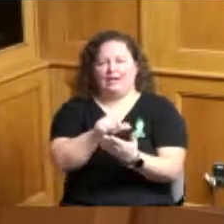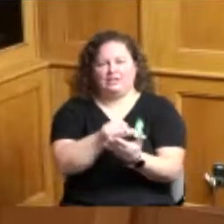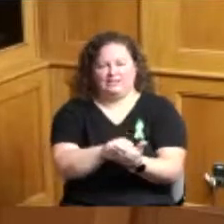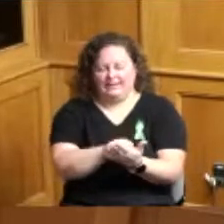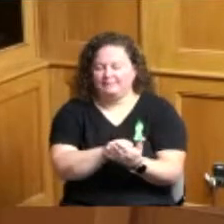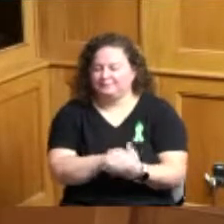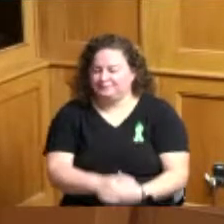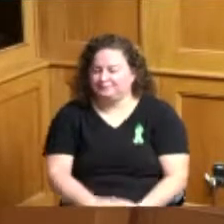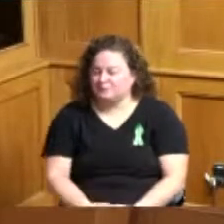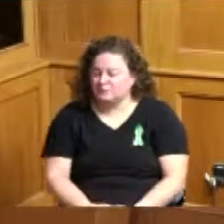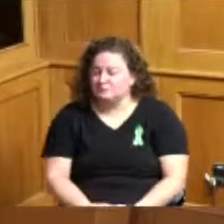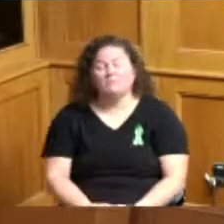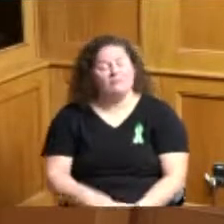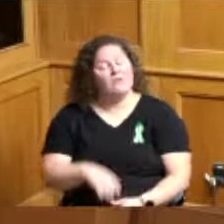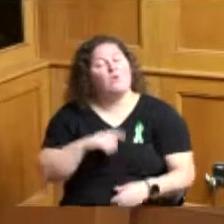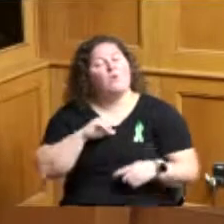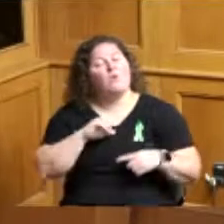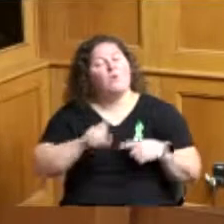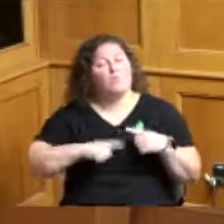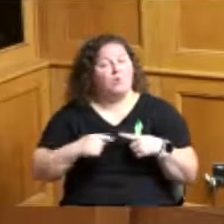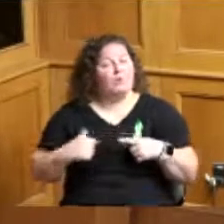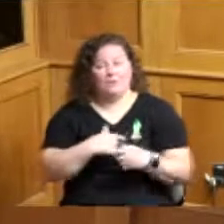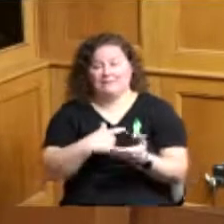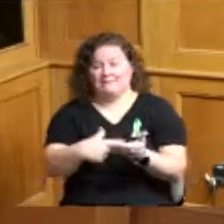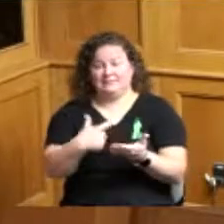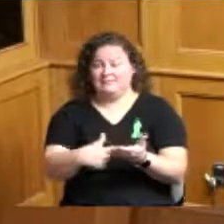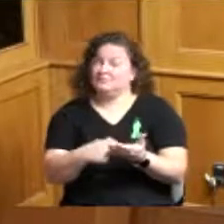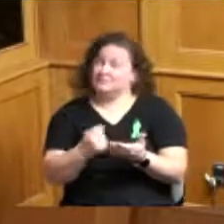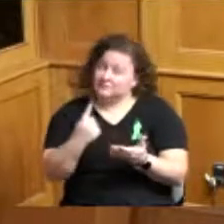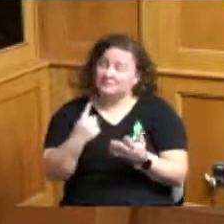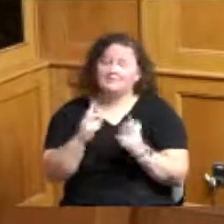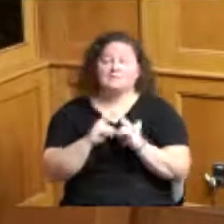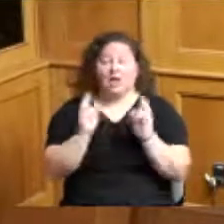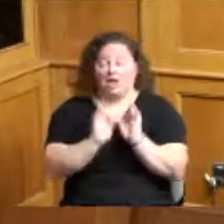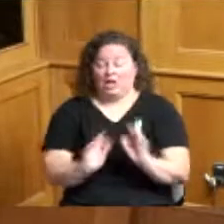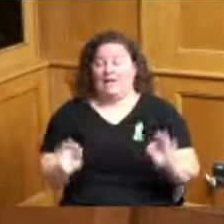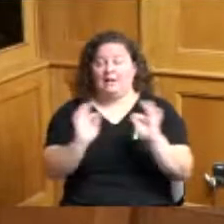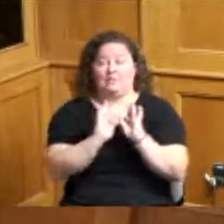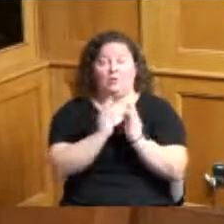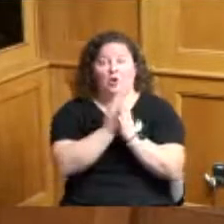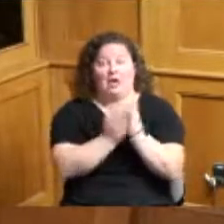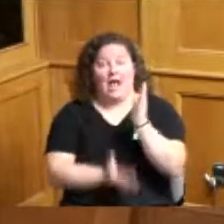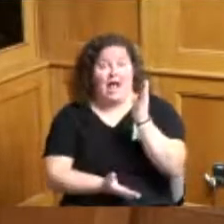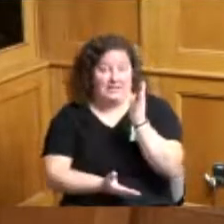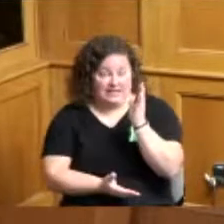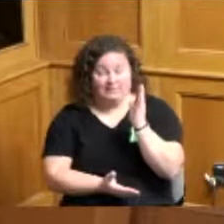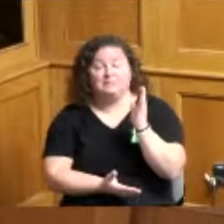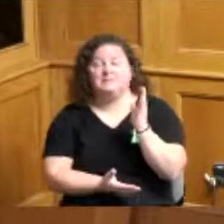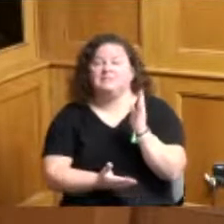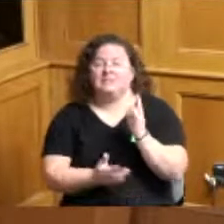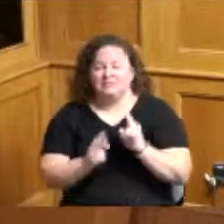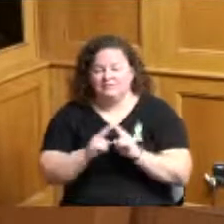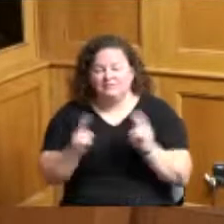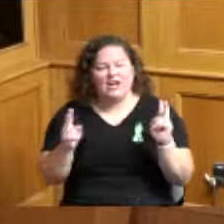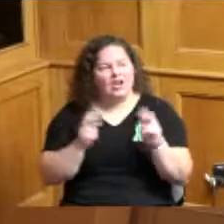we talk about these really important items on here it's really hard to fix my mind around the fact